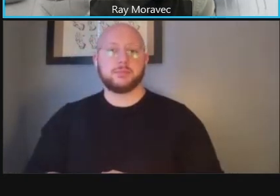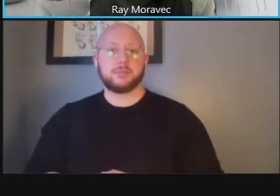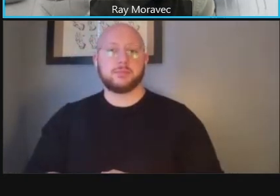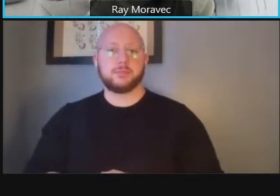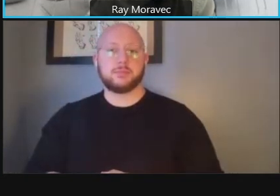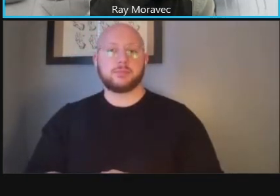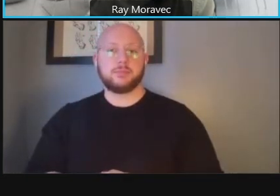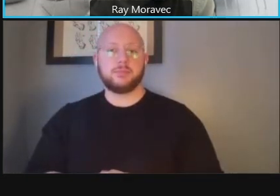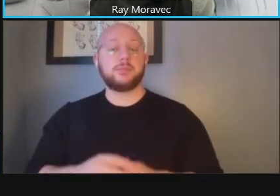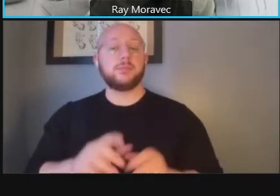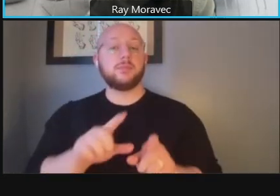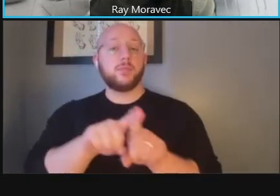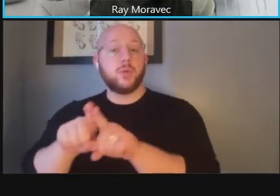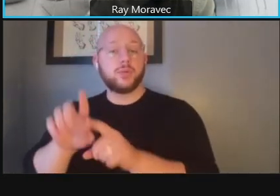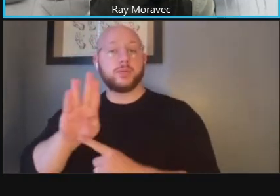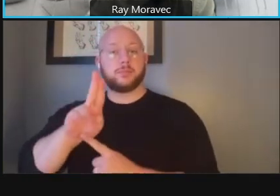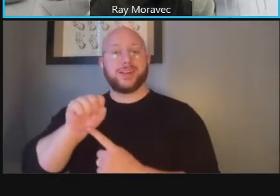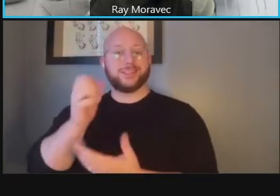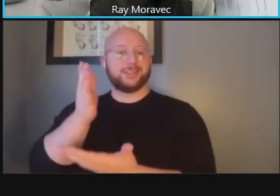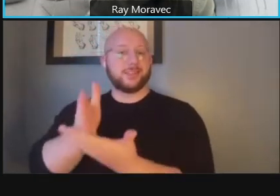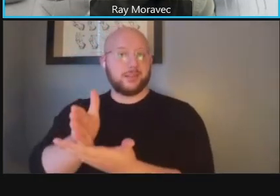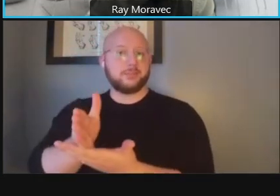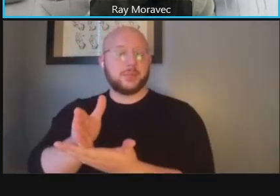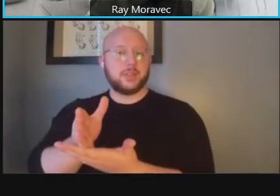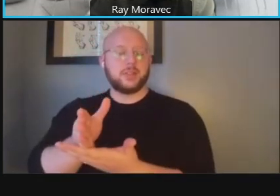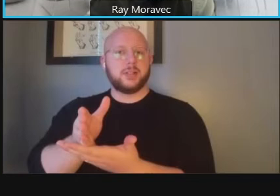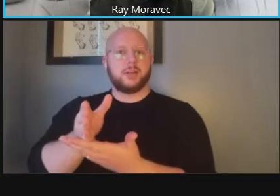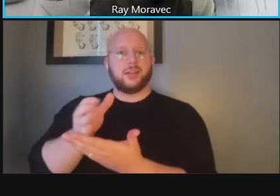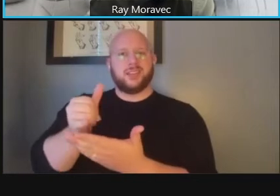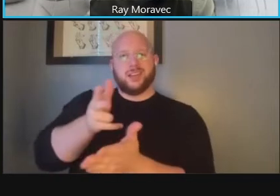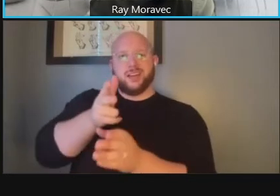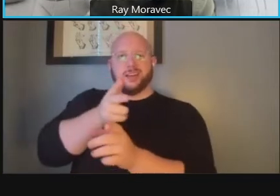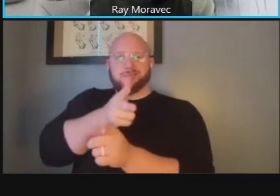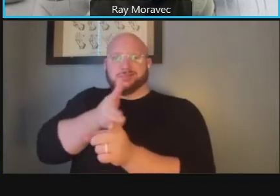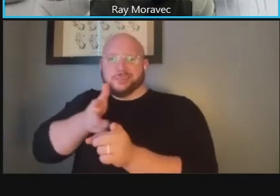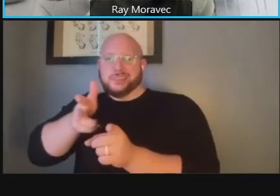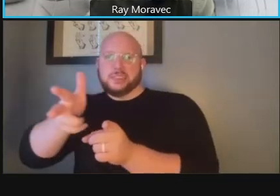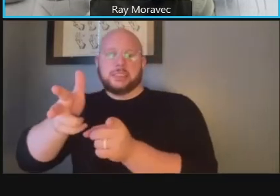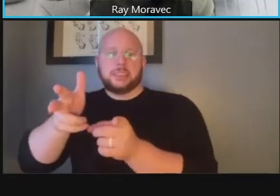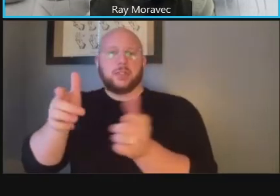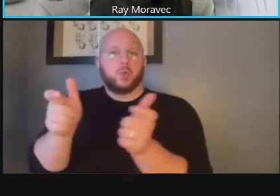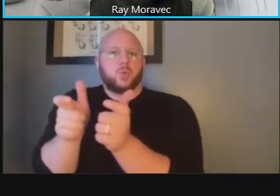as the bus stops uh it's also very narrow in those areas for weighting passengers and other things